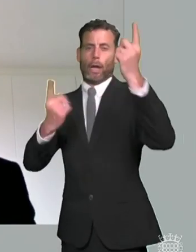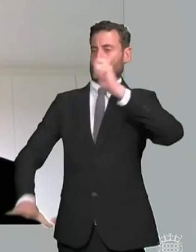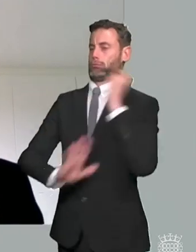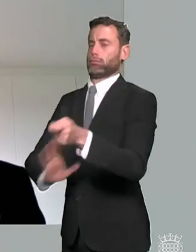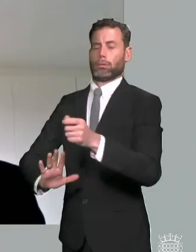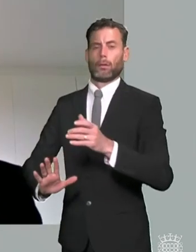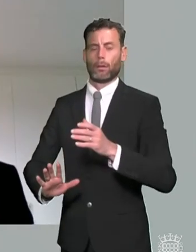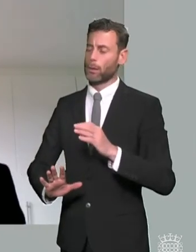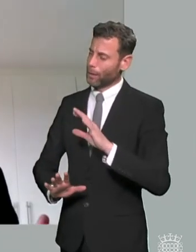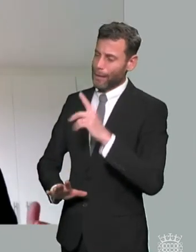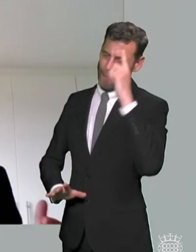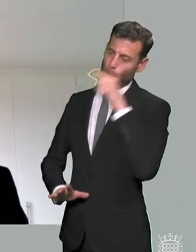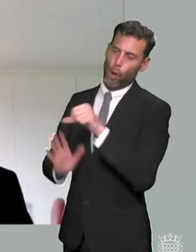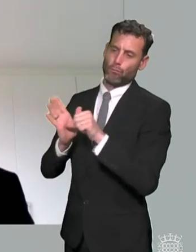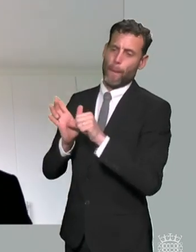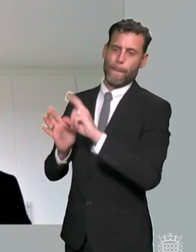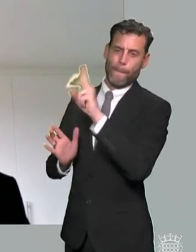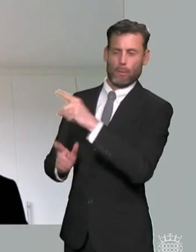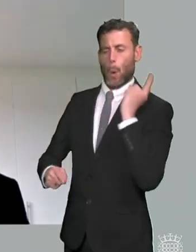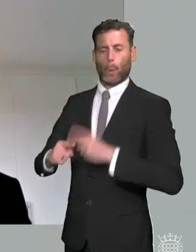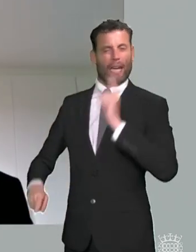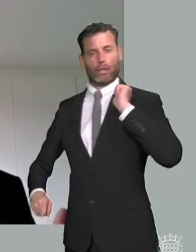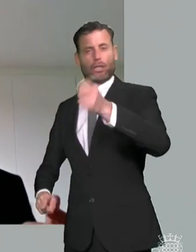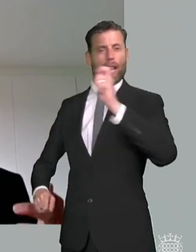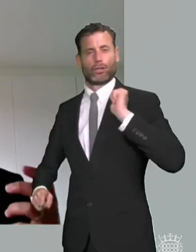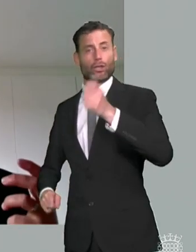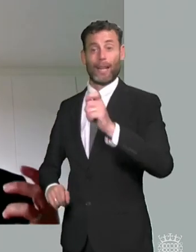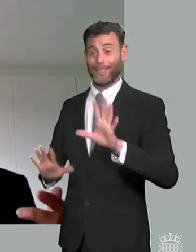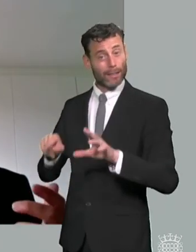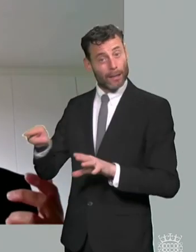the people who come to us have spent months or years navigating the system they come to us as